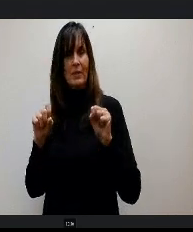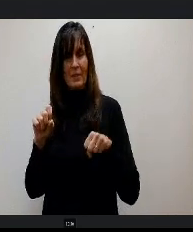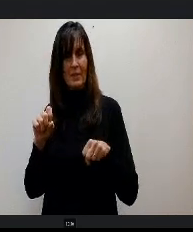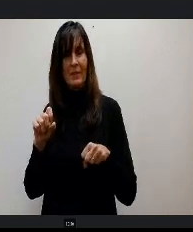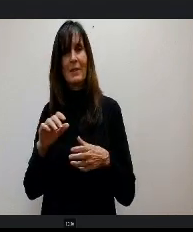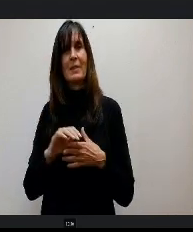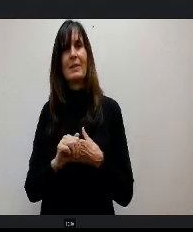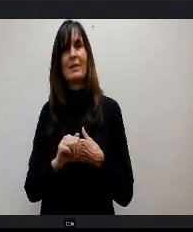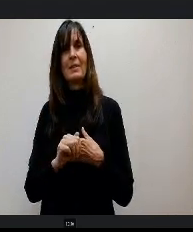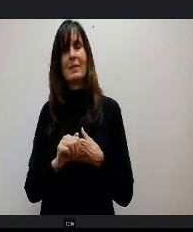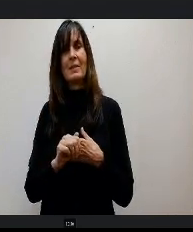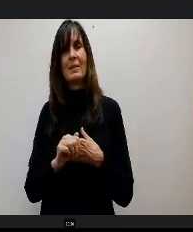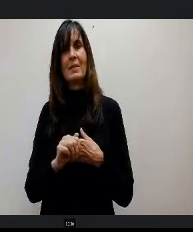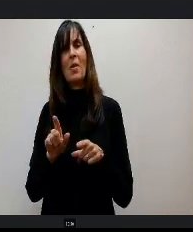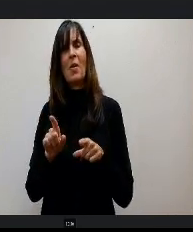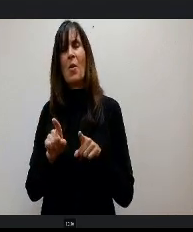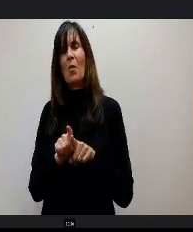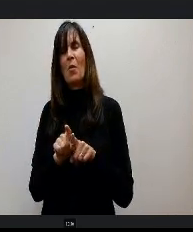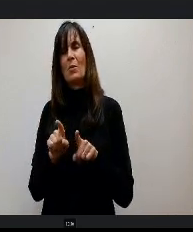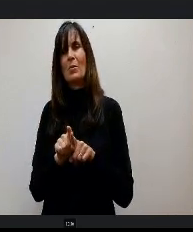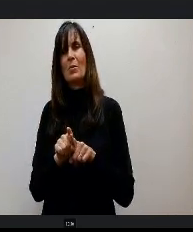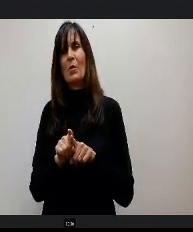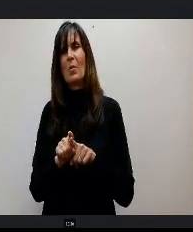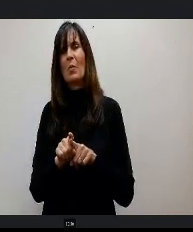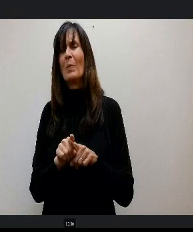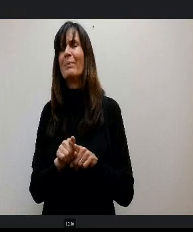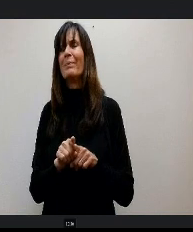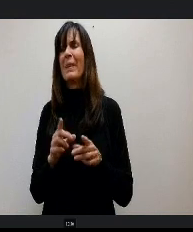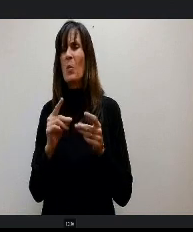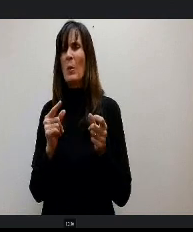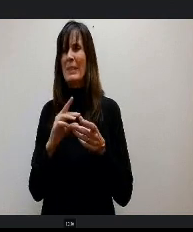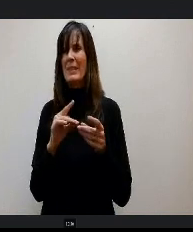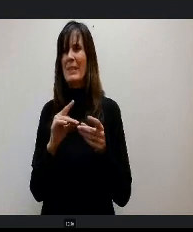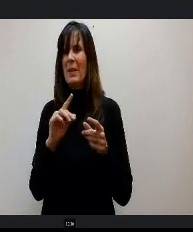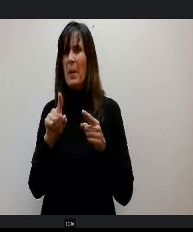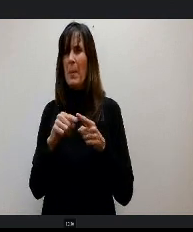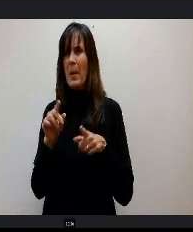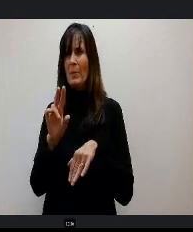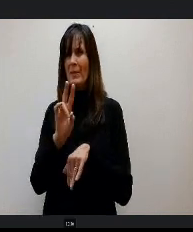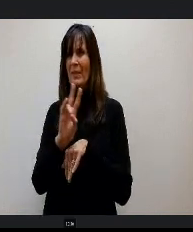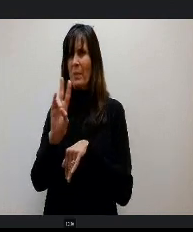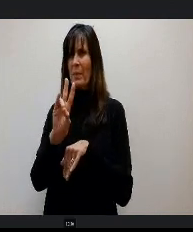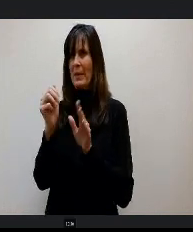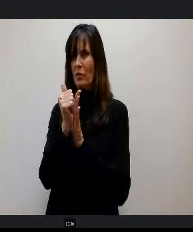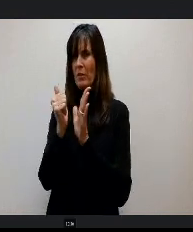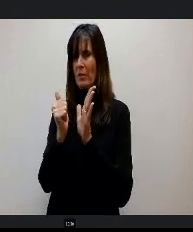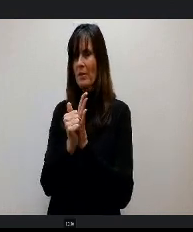I just want to give a real quick statement about 7P on our agenda as discussed we want